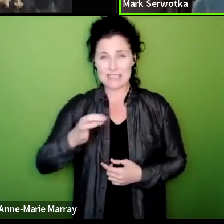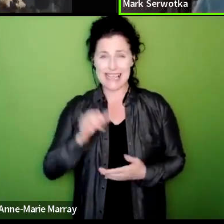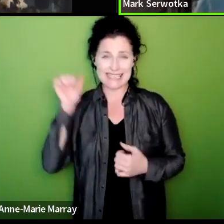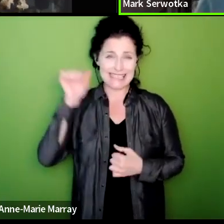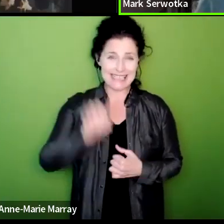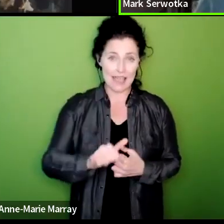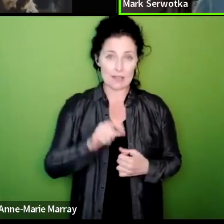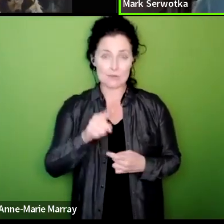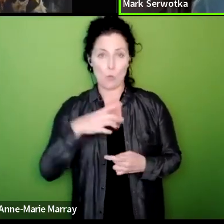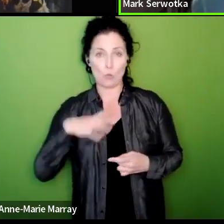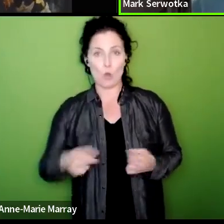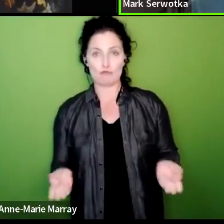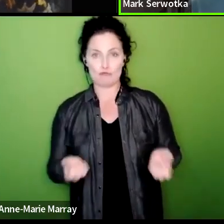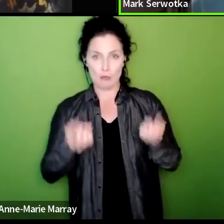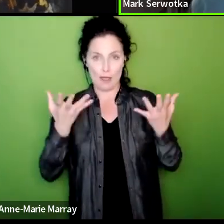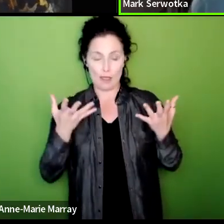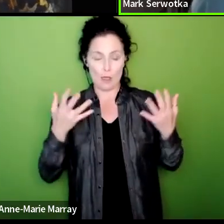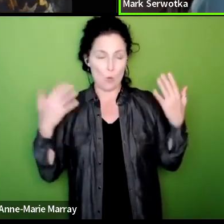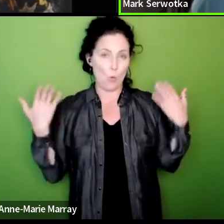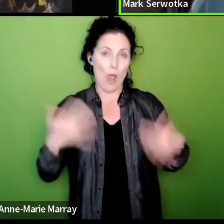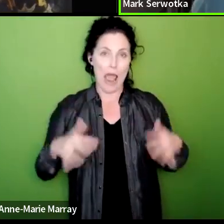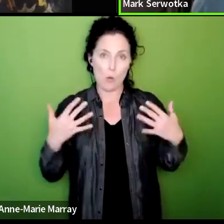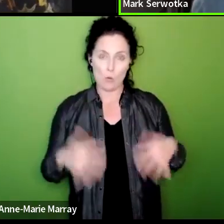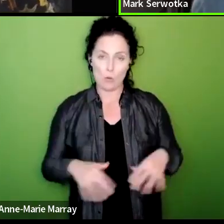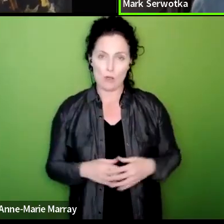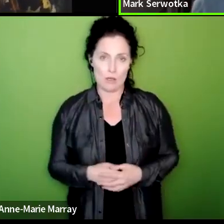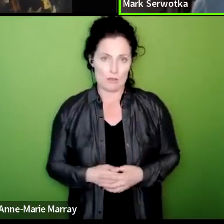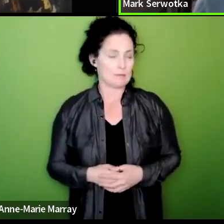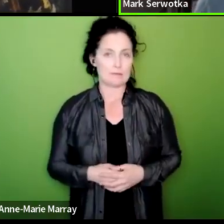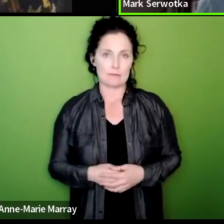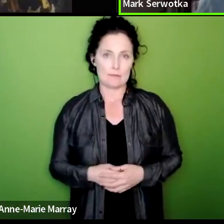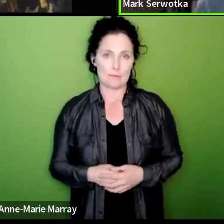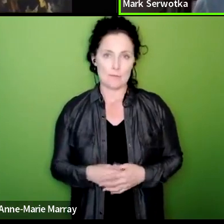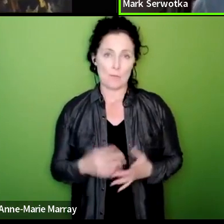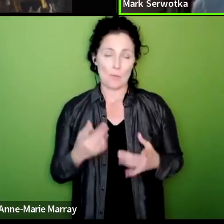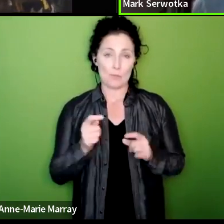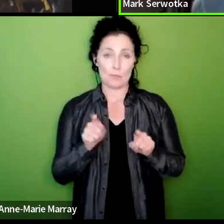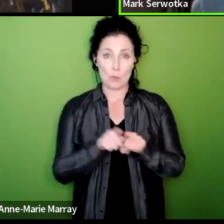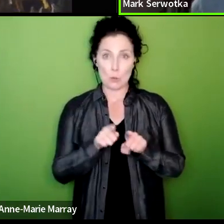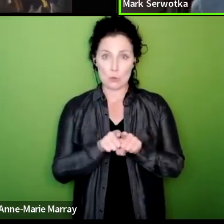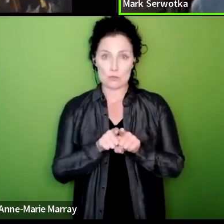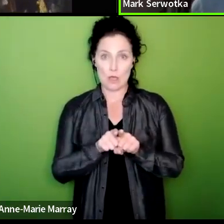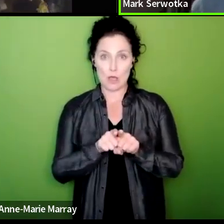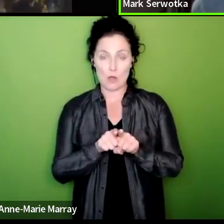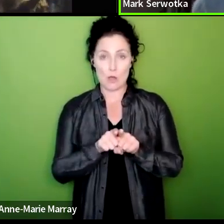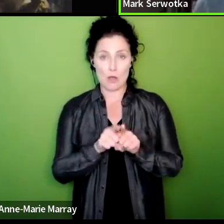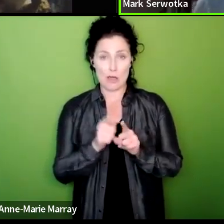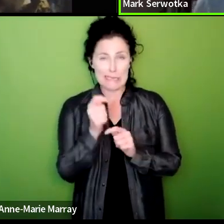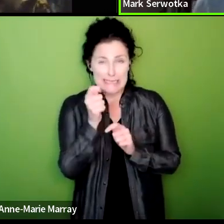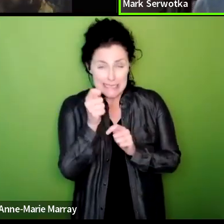action is an incredible result we have also come remarkably close in dozens and dozens of employers